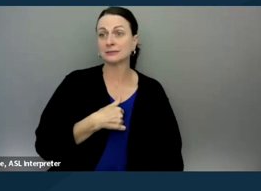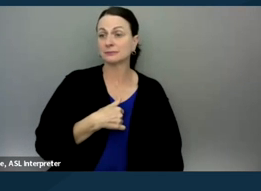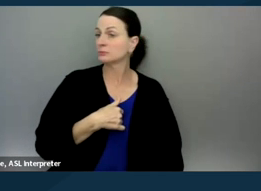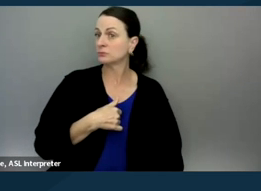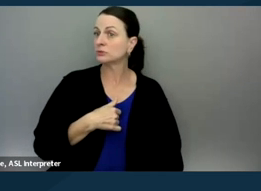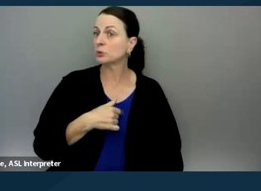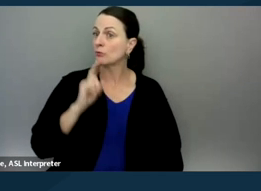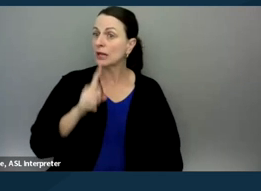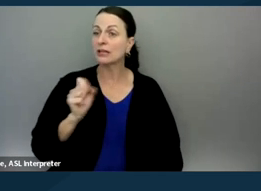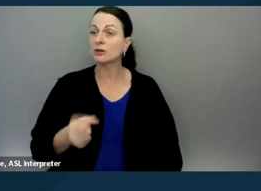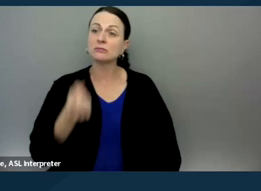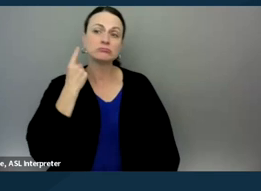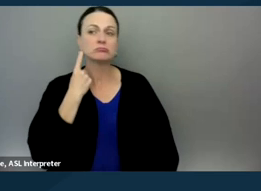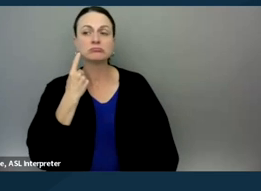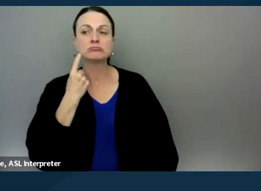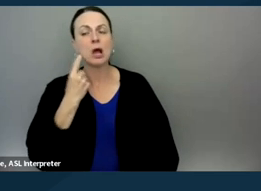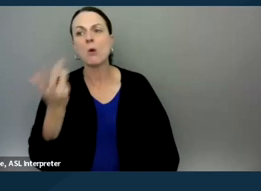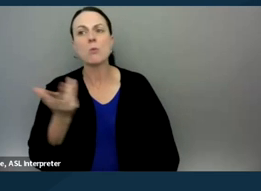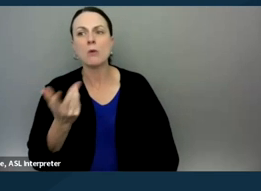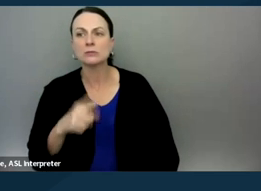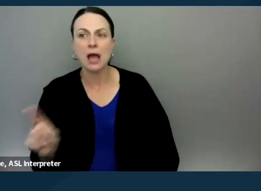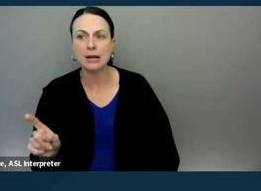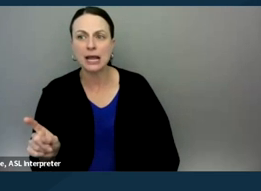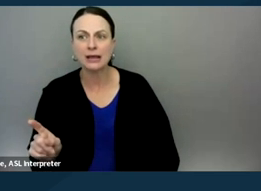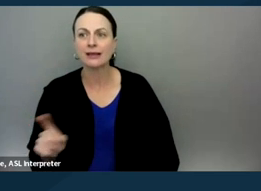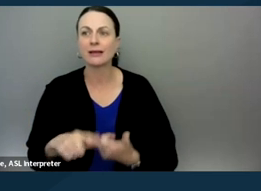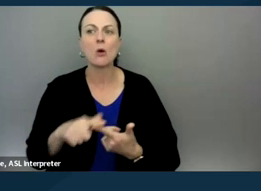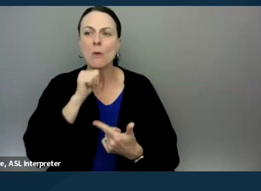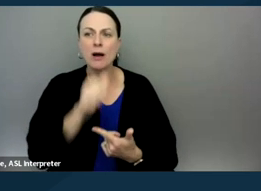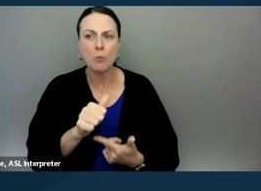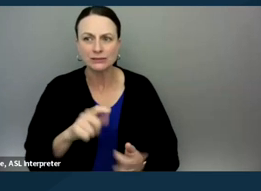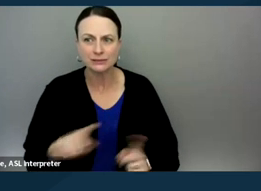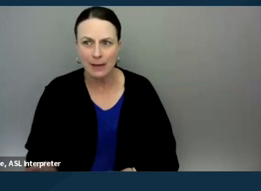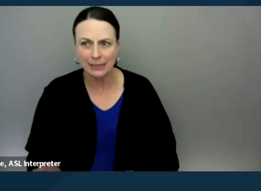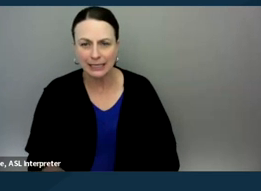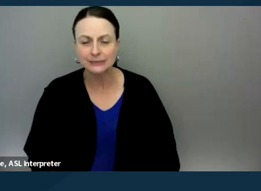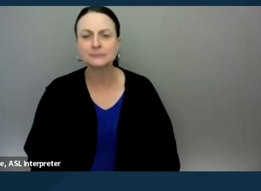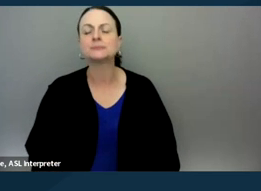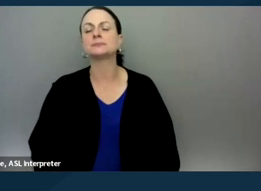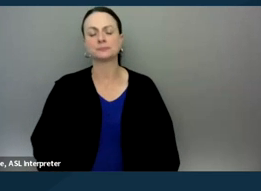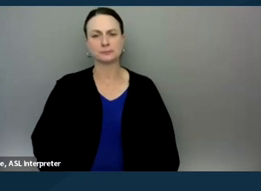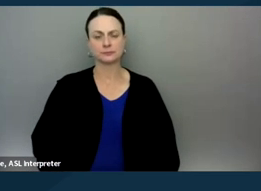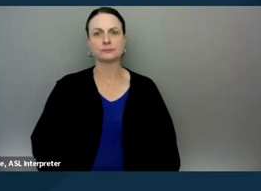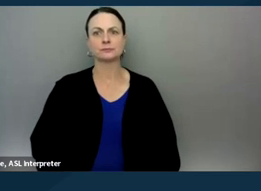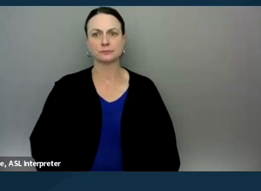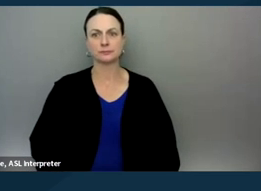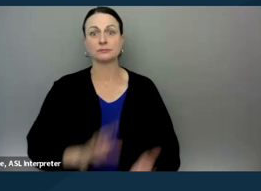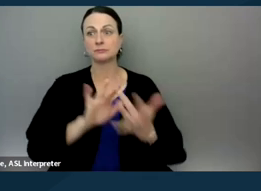really kind of understand what was happening and what wasn't happening. We reached out to other organizations,